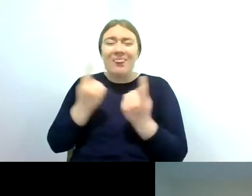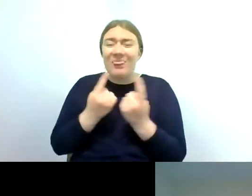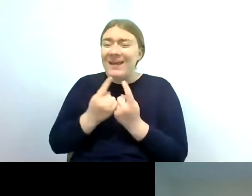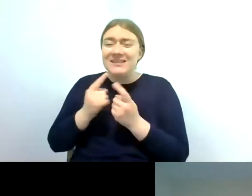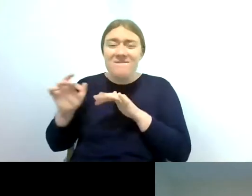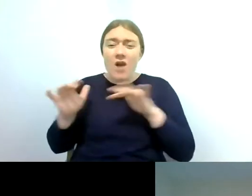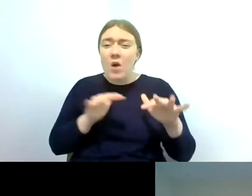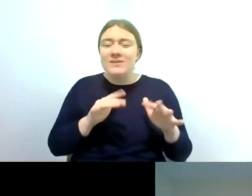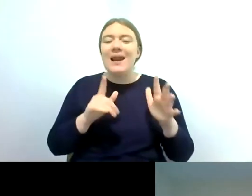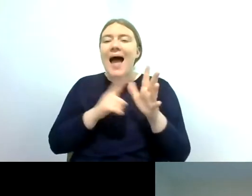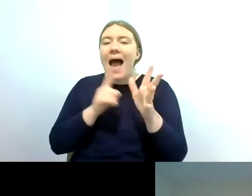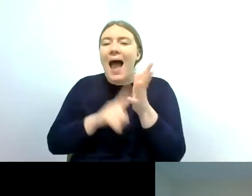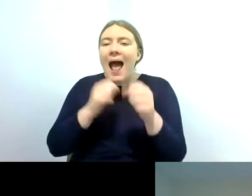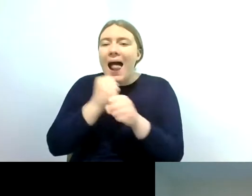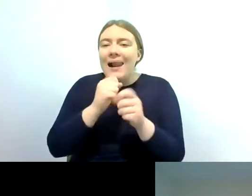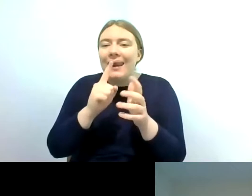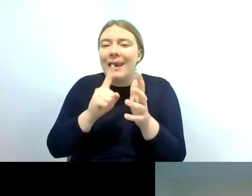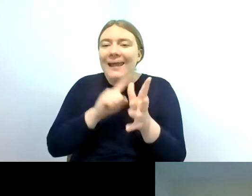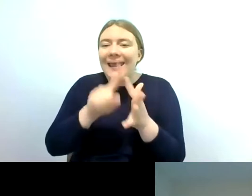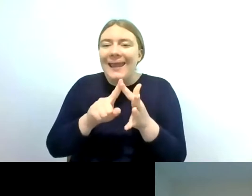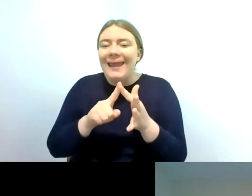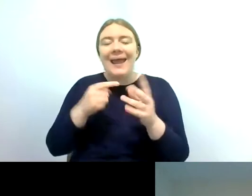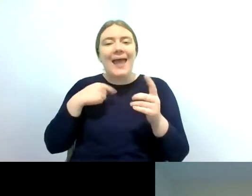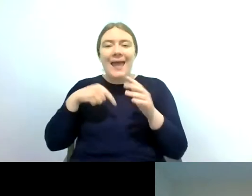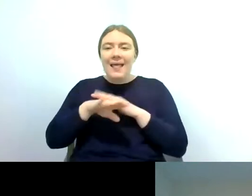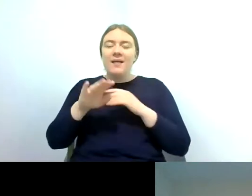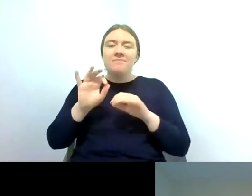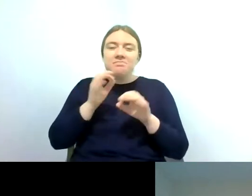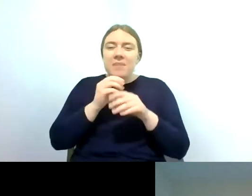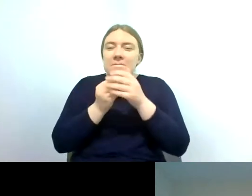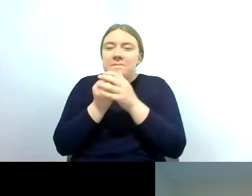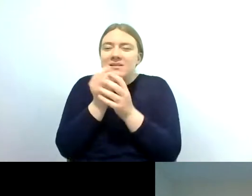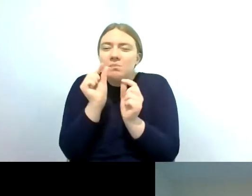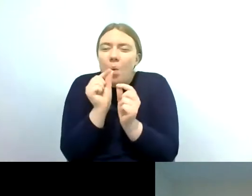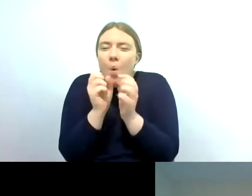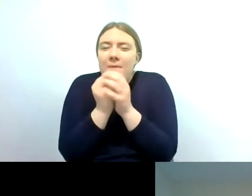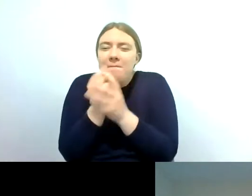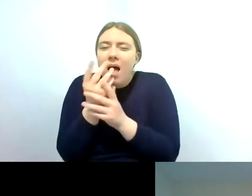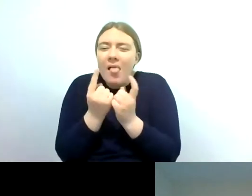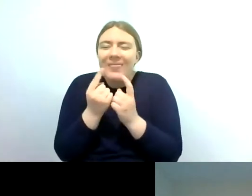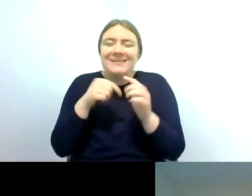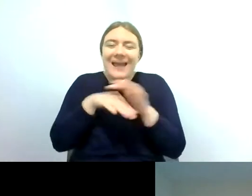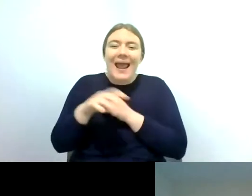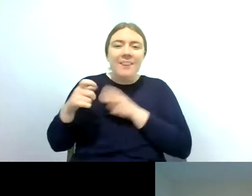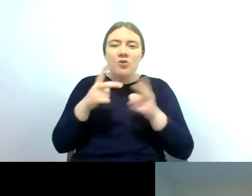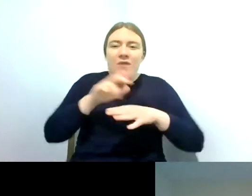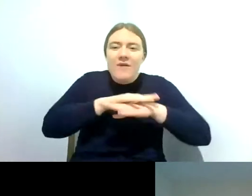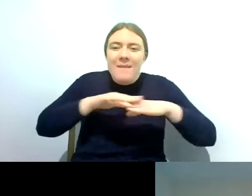algae and stuff off the off the riverbed and what feeds on river flies it's probably quite a lot so